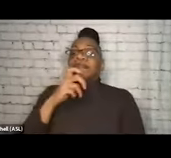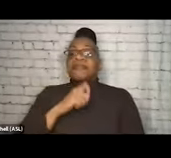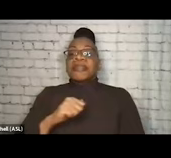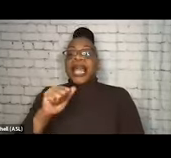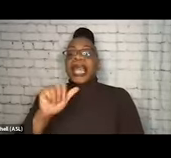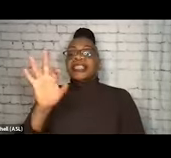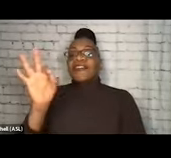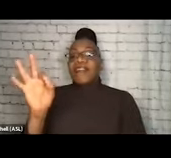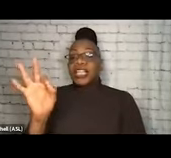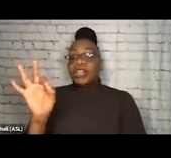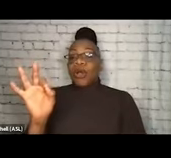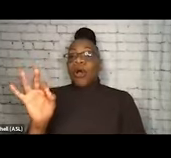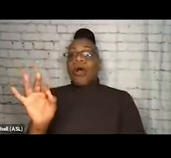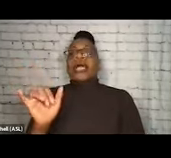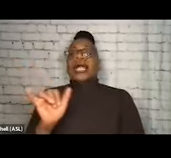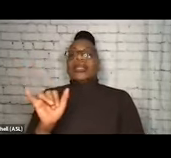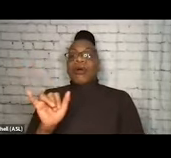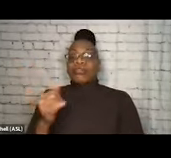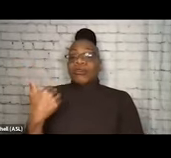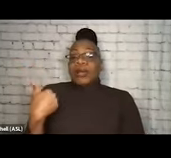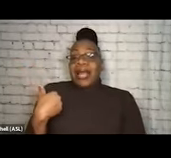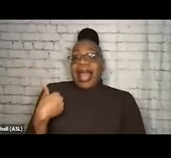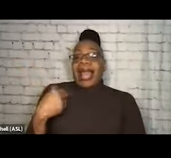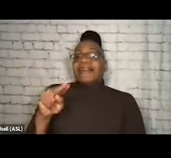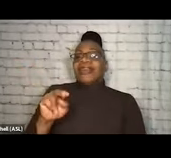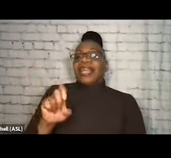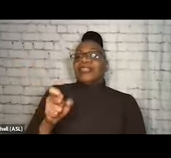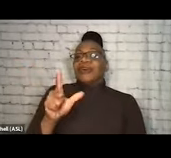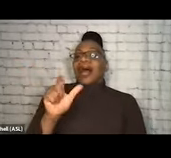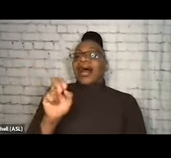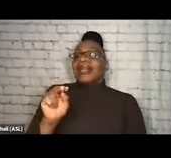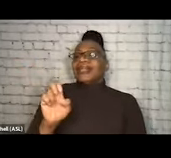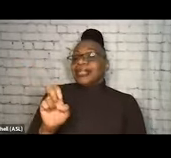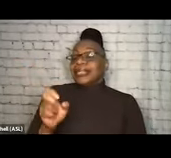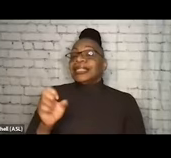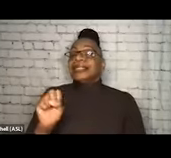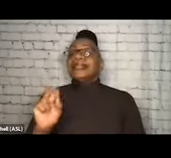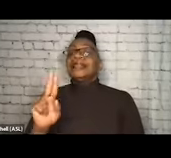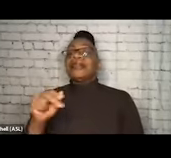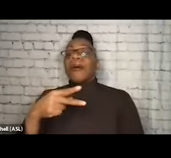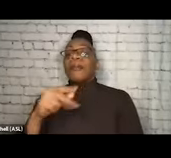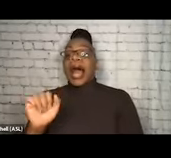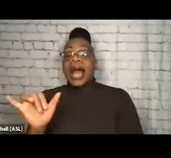and contaminations like xylazine in our supply, we're looking at trying to prevent at all turns soft tissue infection,